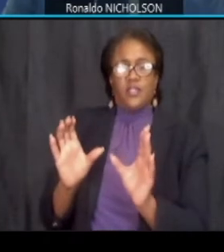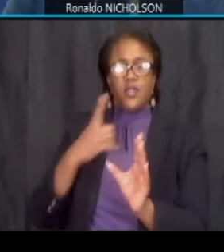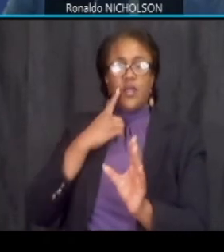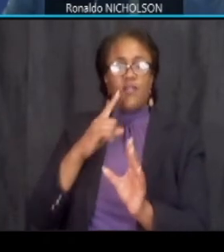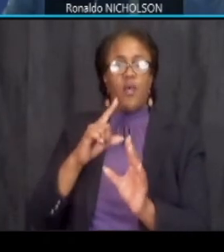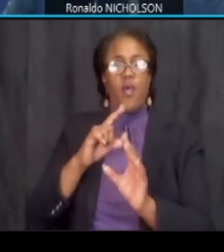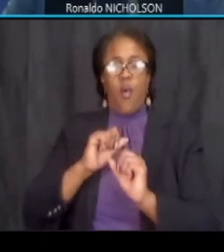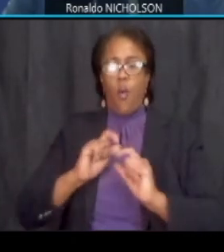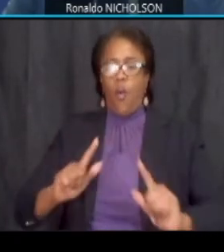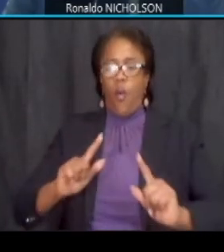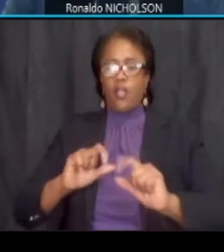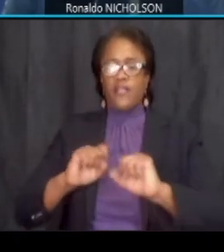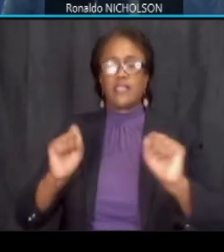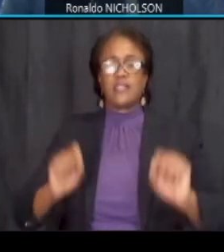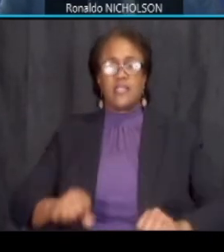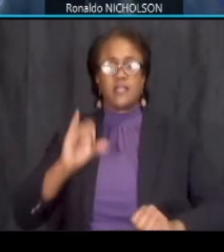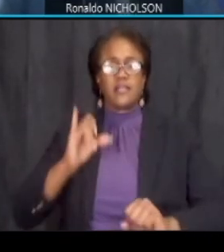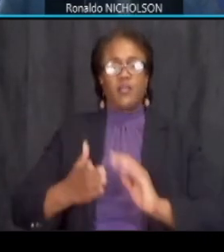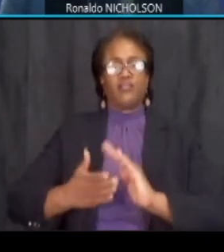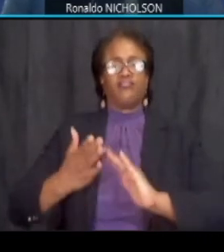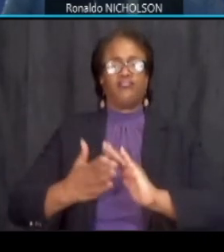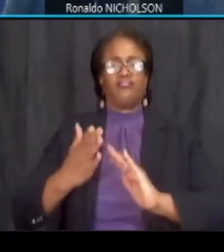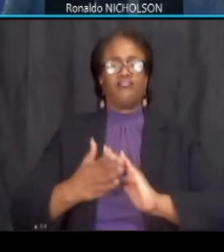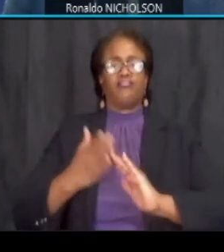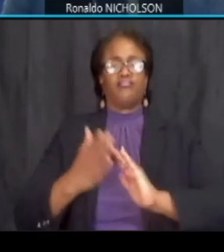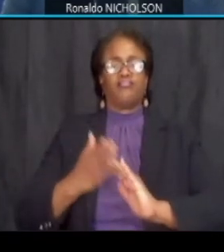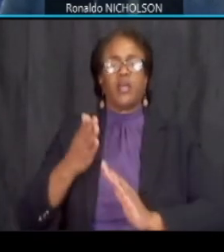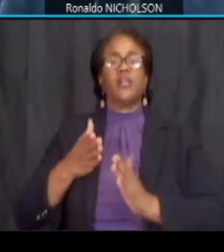that will run streetcar to make sure everything is working safely